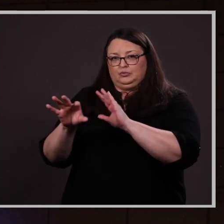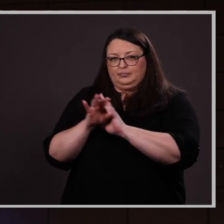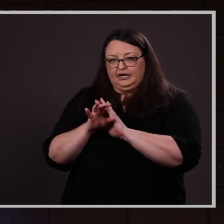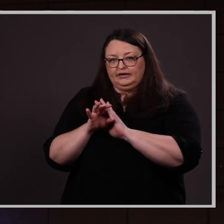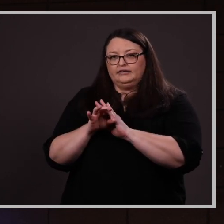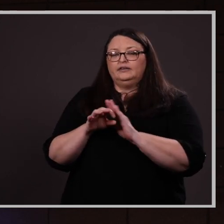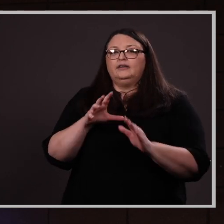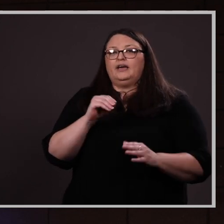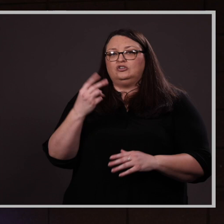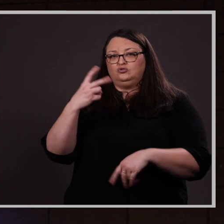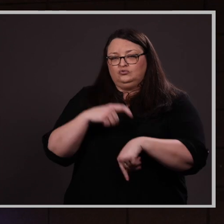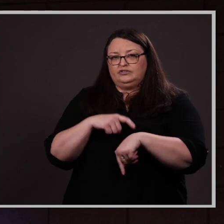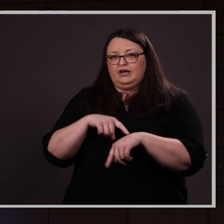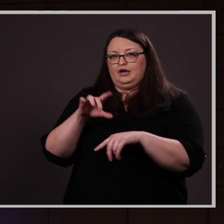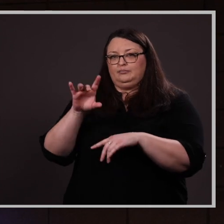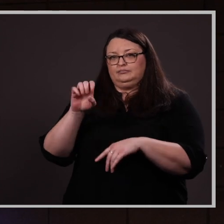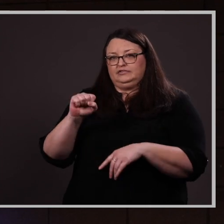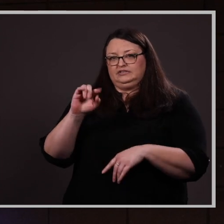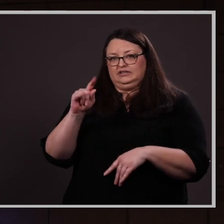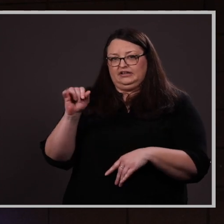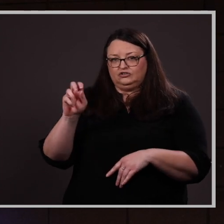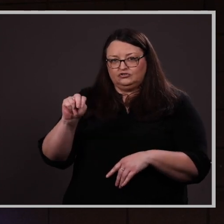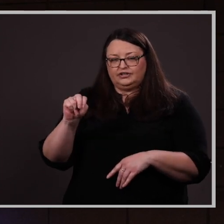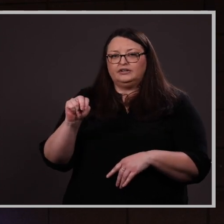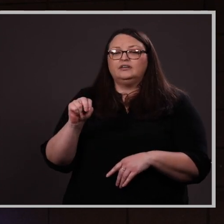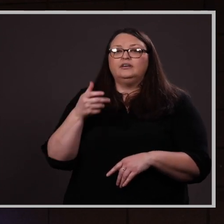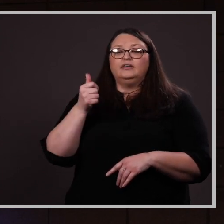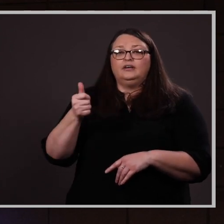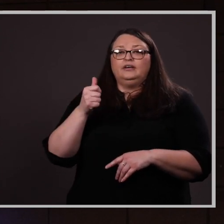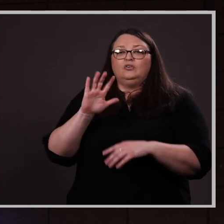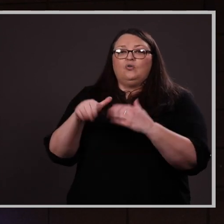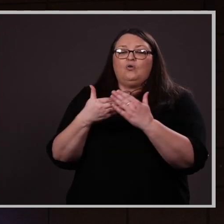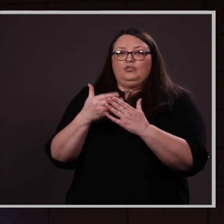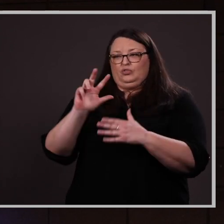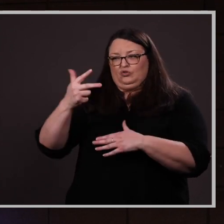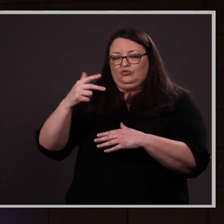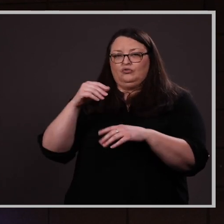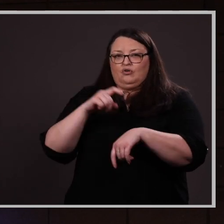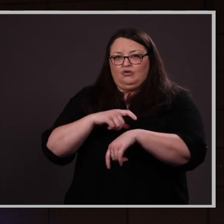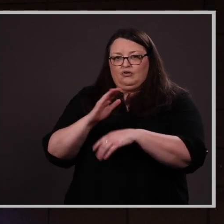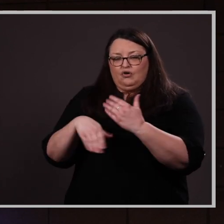He ranks third all-time in program history for career rebounds and fourth for career